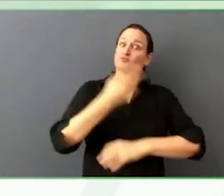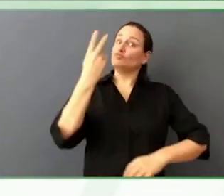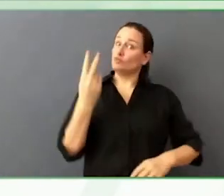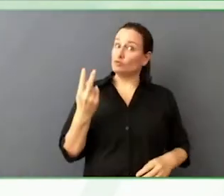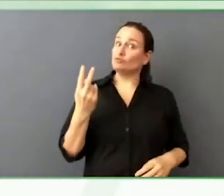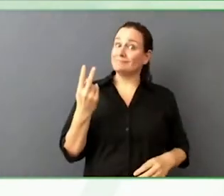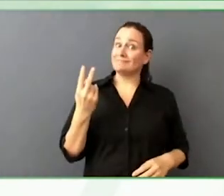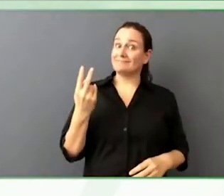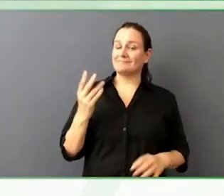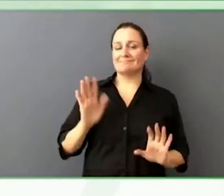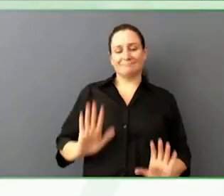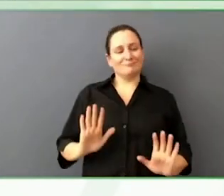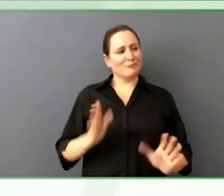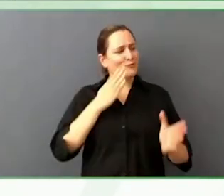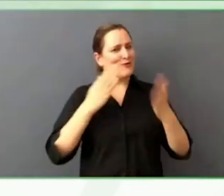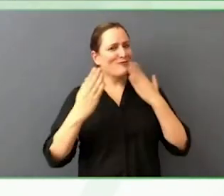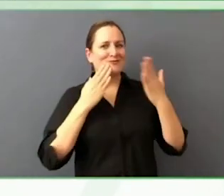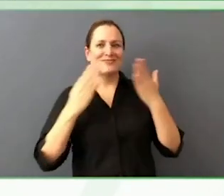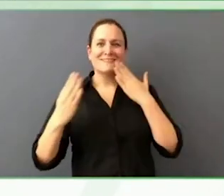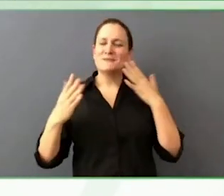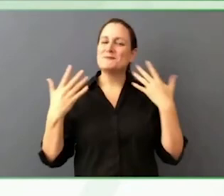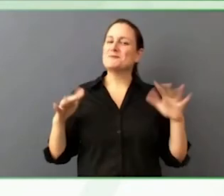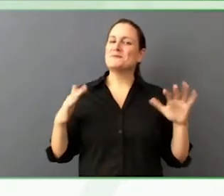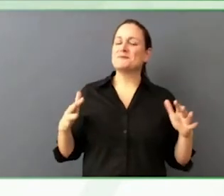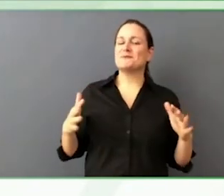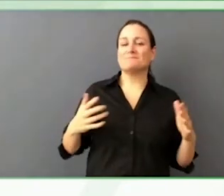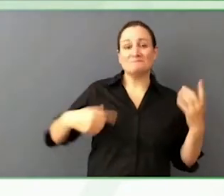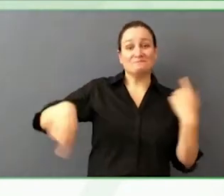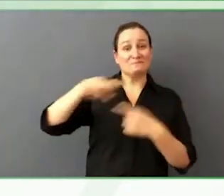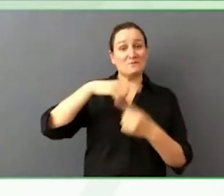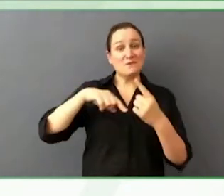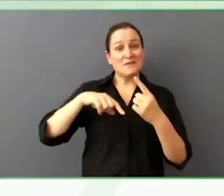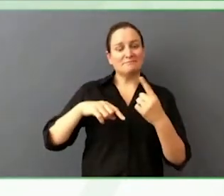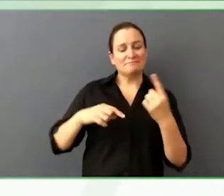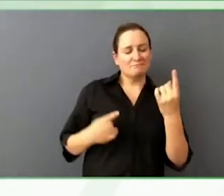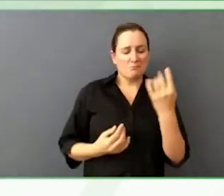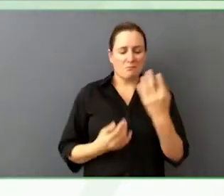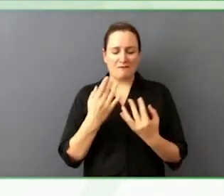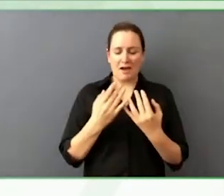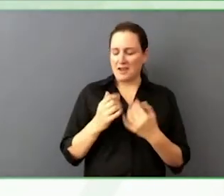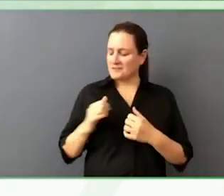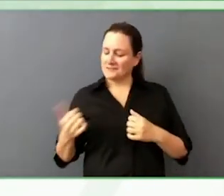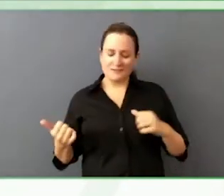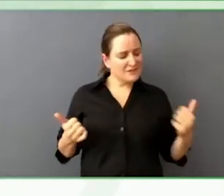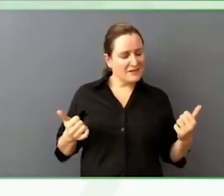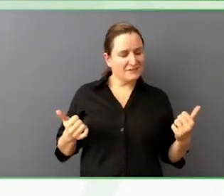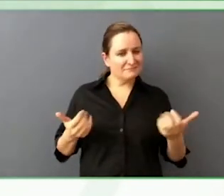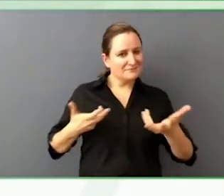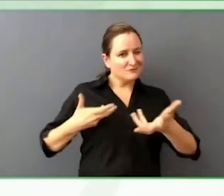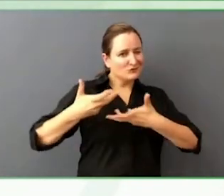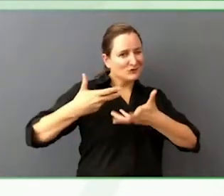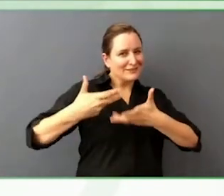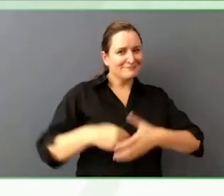We are here with a Fireside Chats titled: Whose Job Is It? Defining accessibility roles in newsrooms.